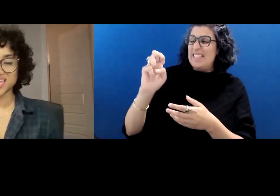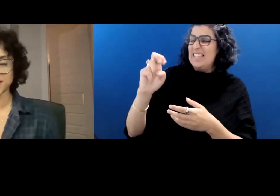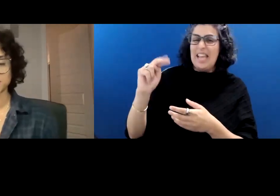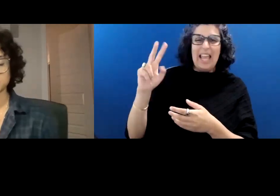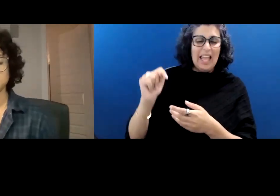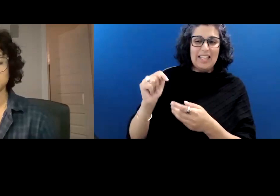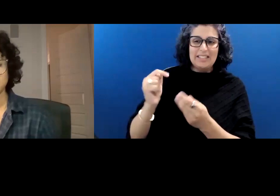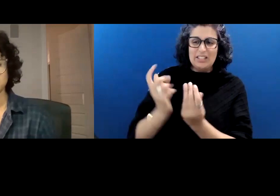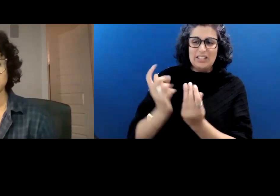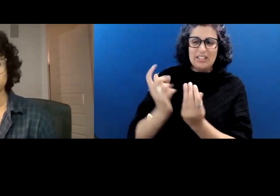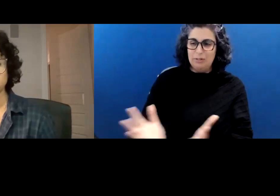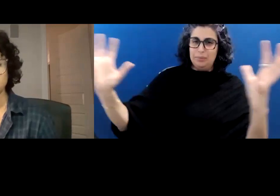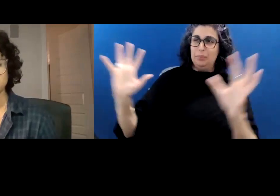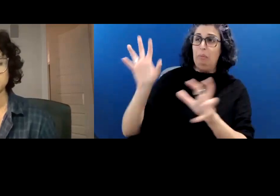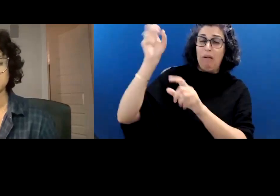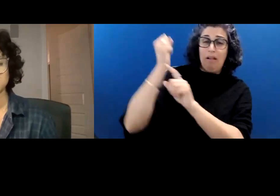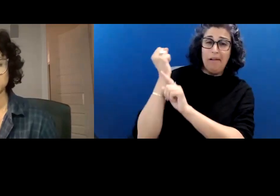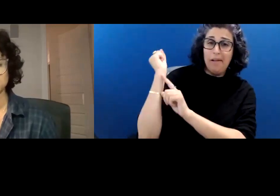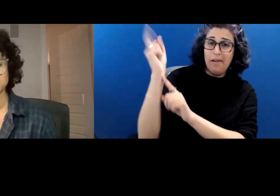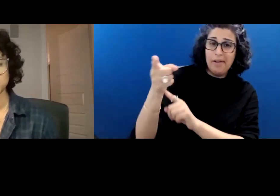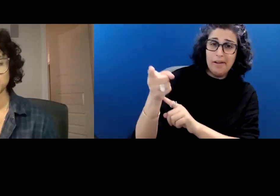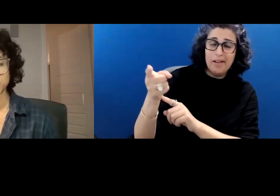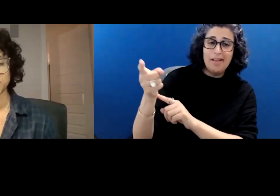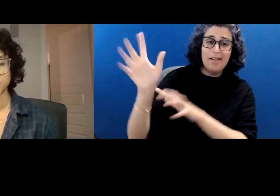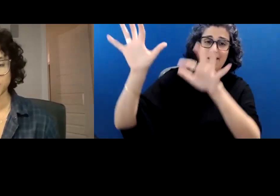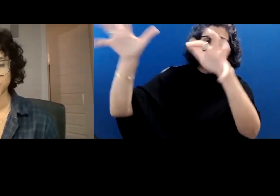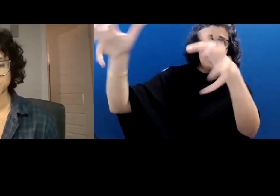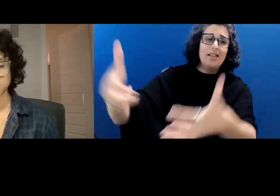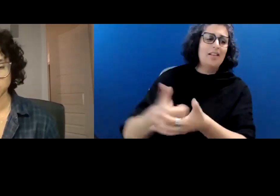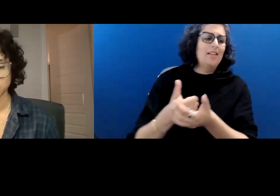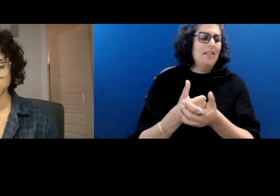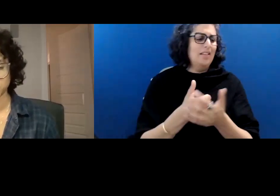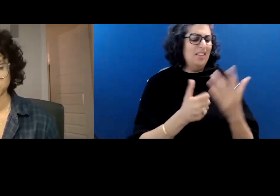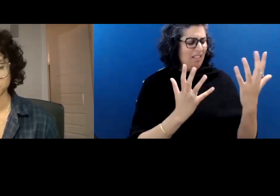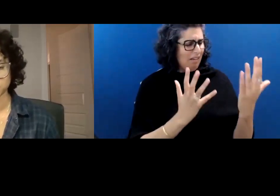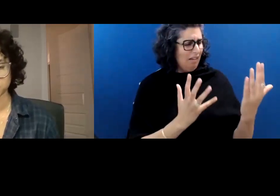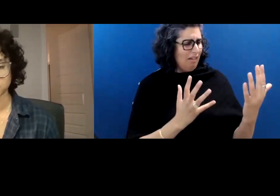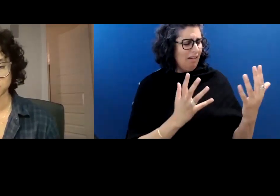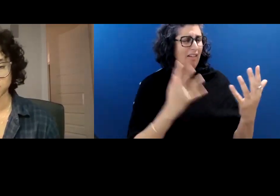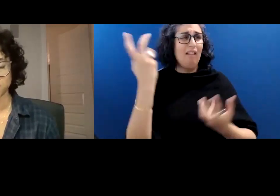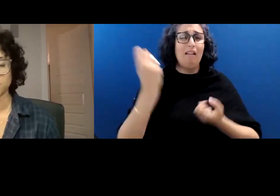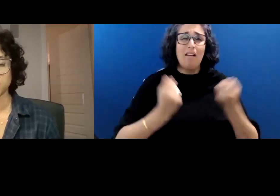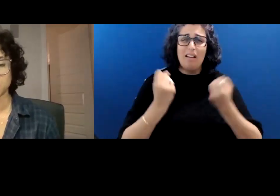His hands not yet bronzed in guilt and grief on that steering wheel.